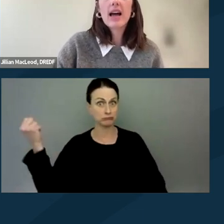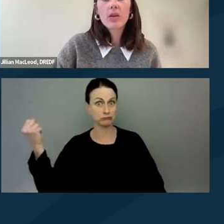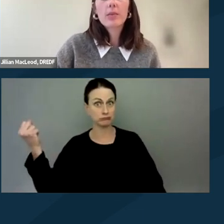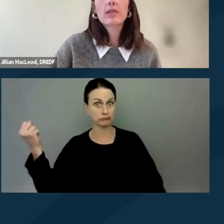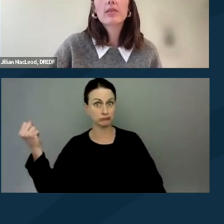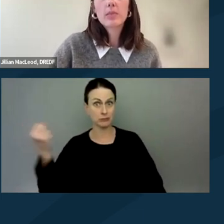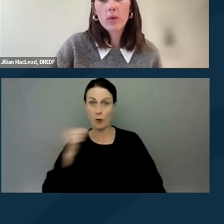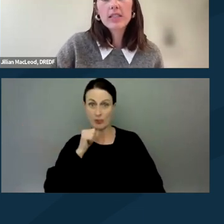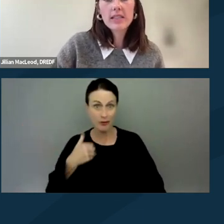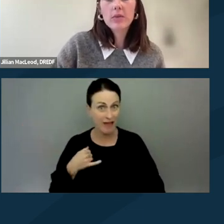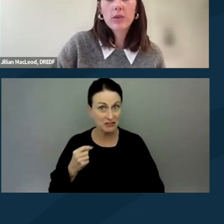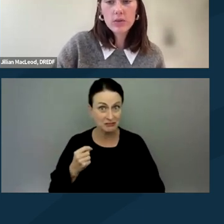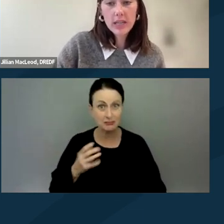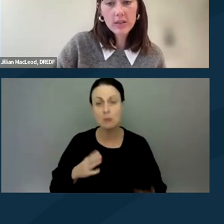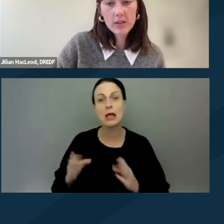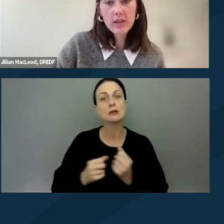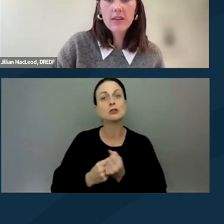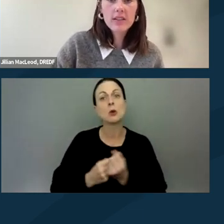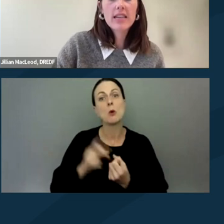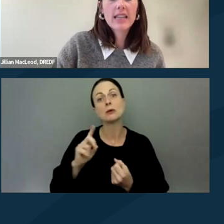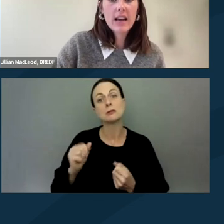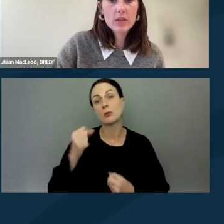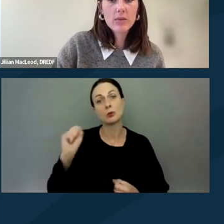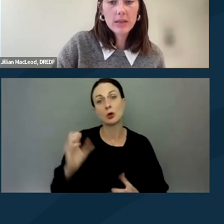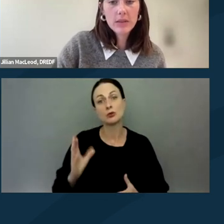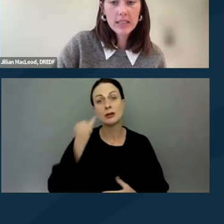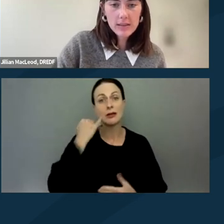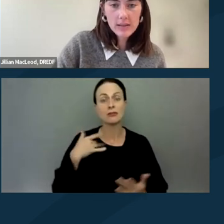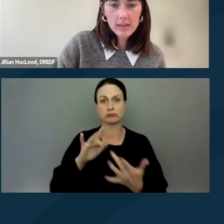to help support disabled protestors if there is an encounter with the police?